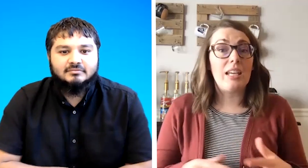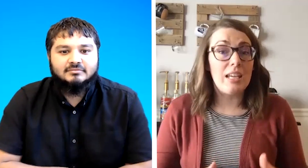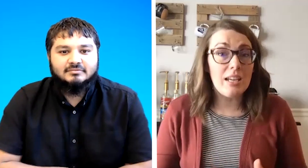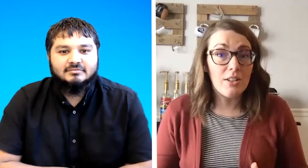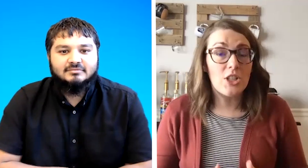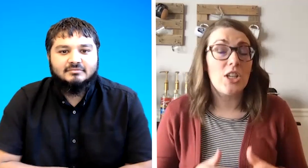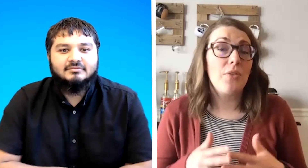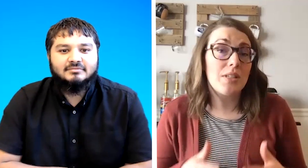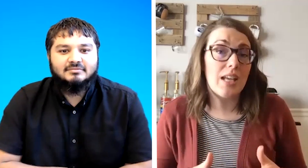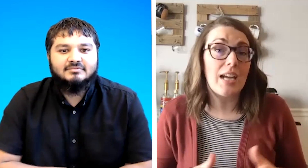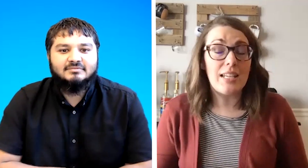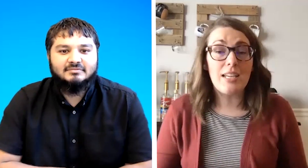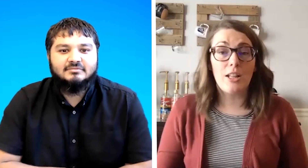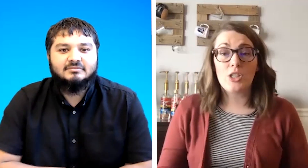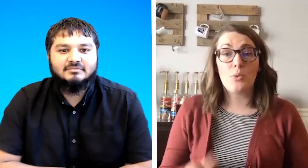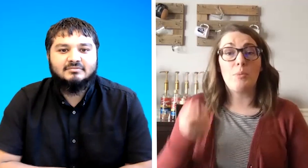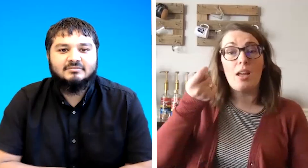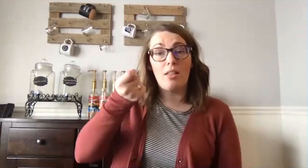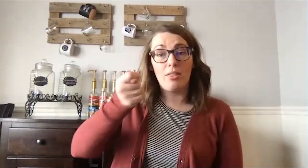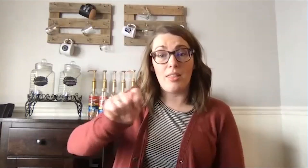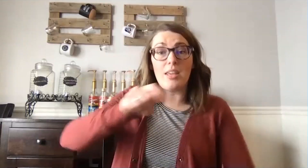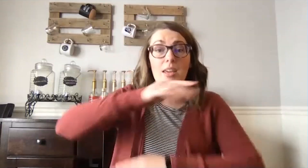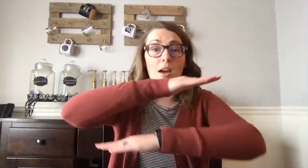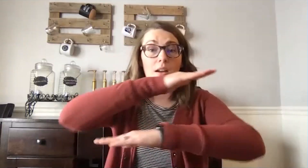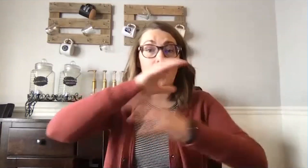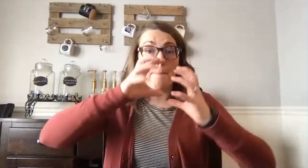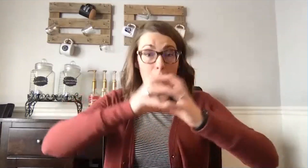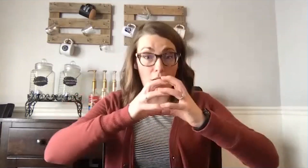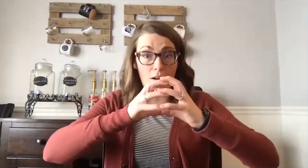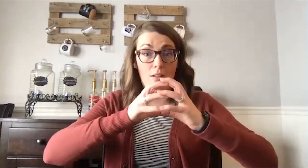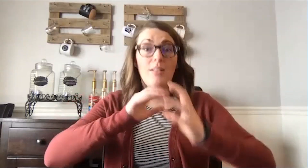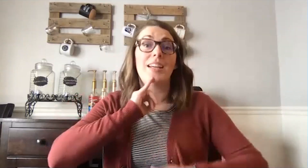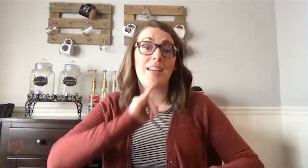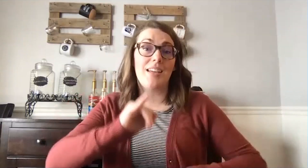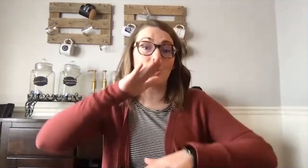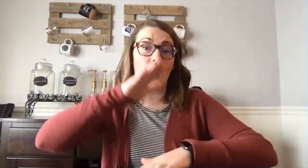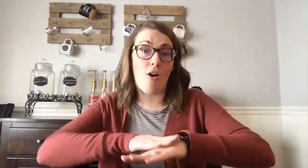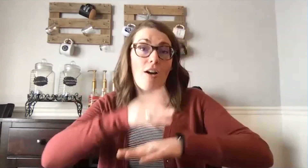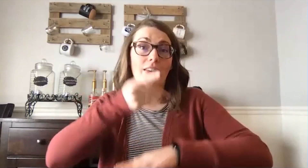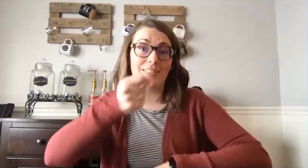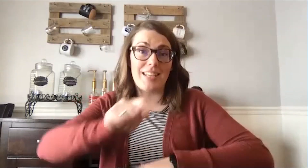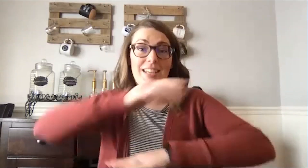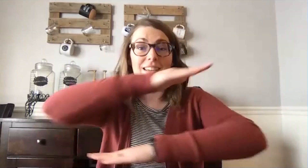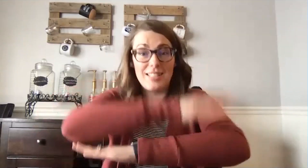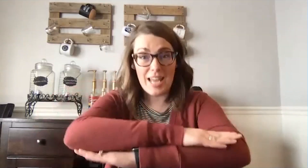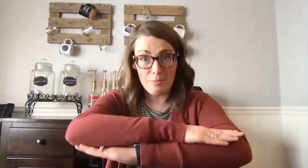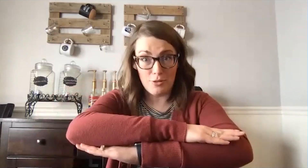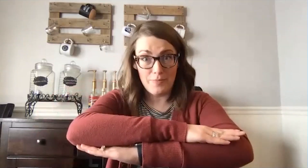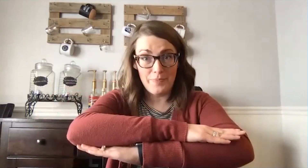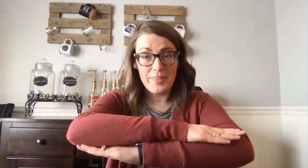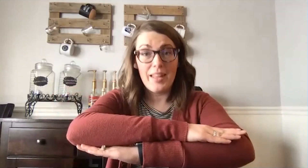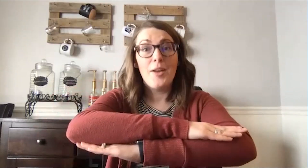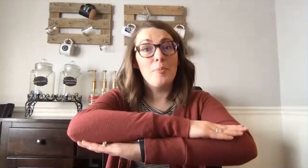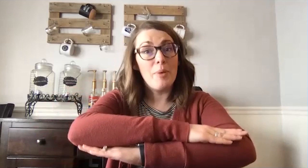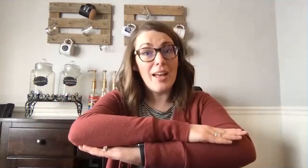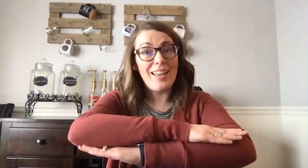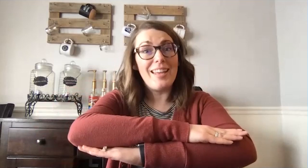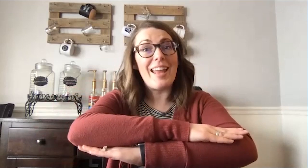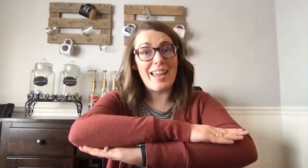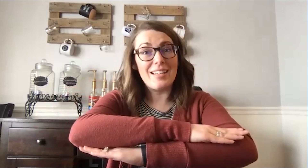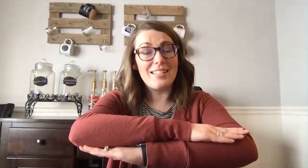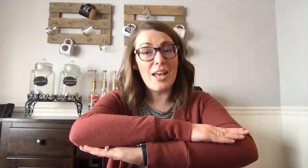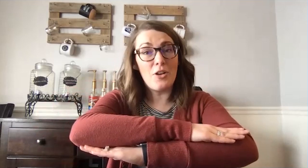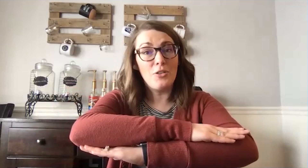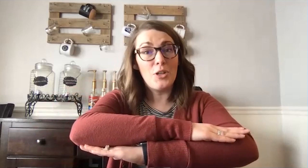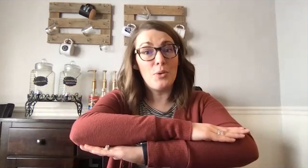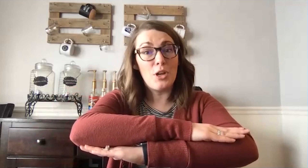english if it was signed english it would be the all is on the table okay but in asl you would go